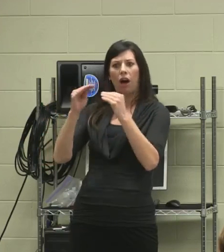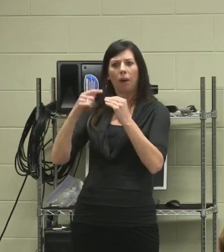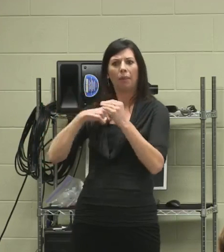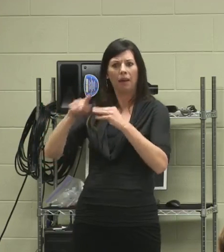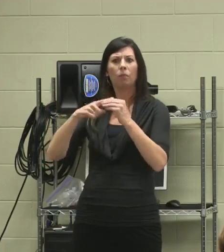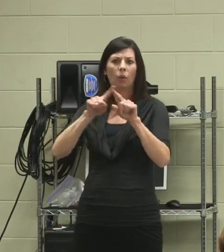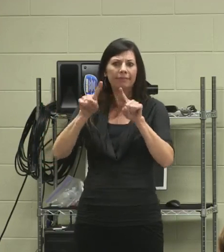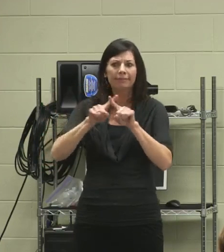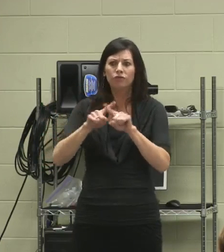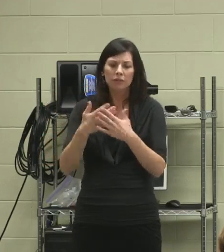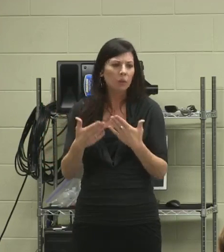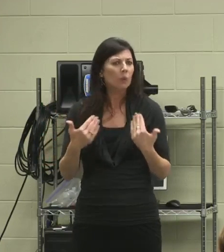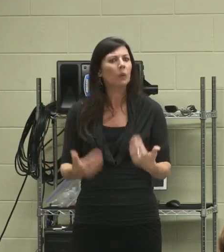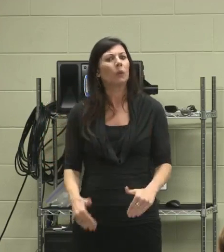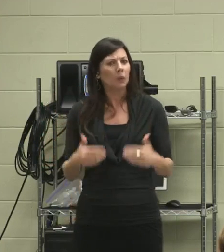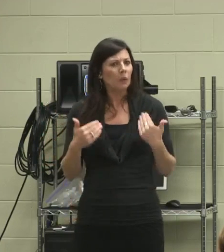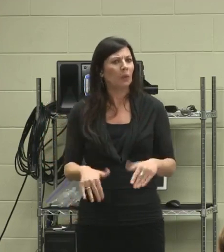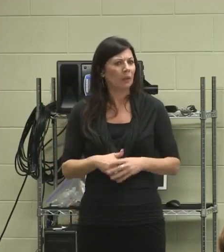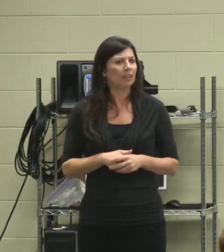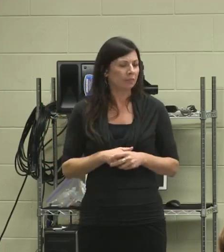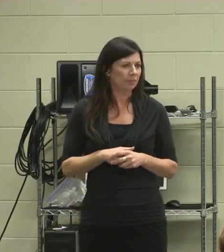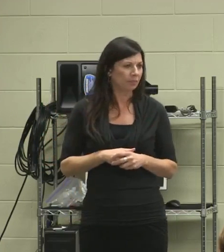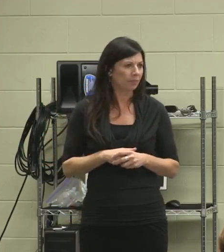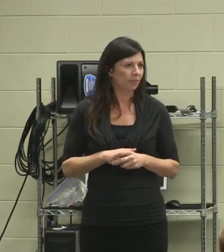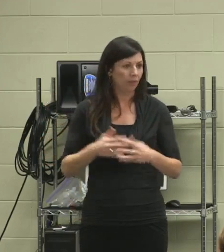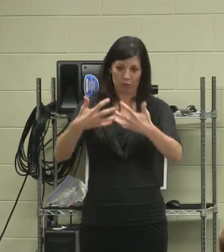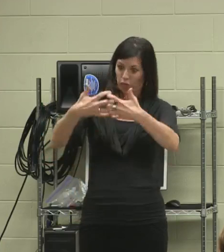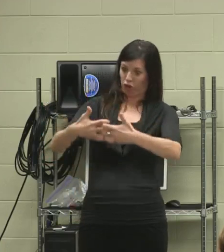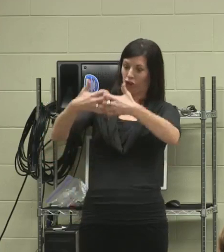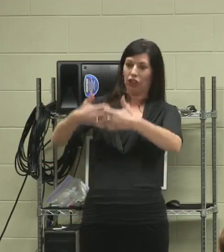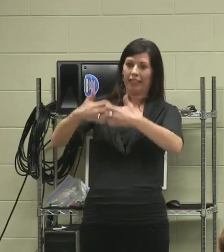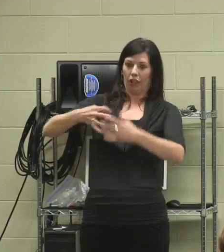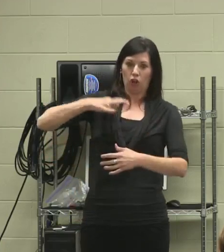and I got to get machining credits in a welding course,